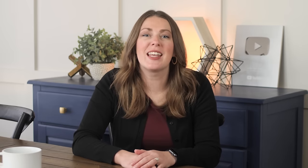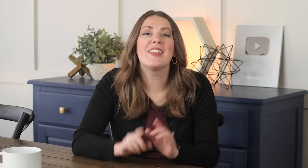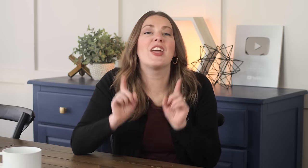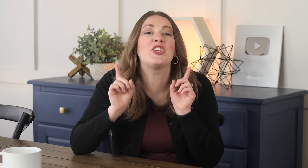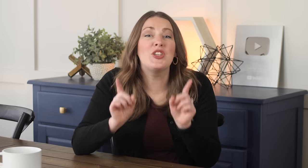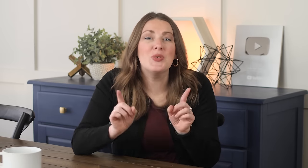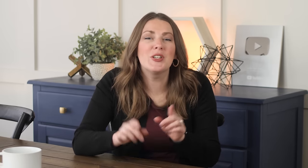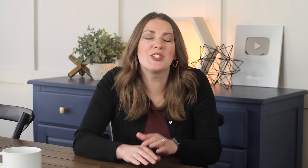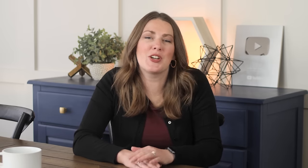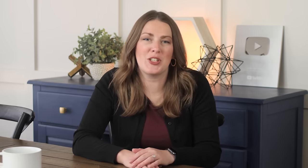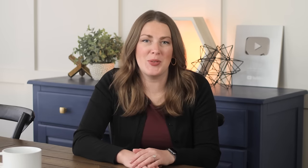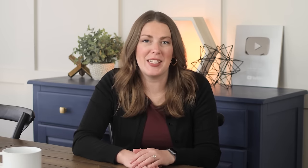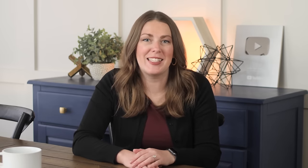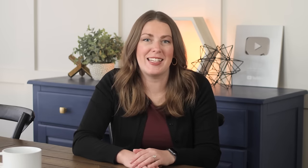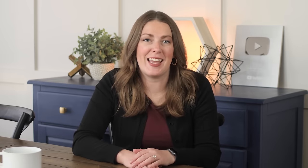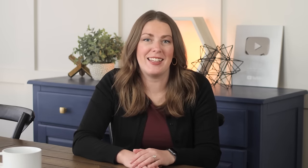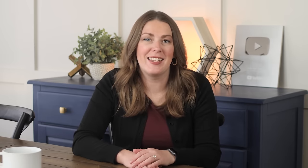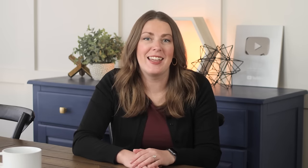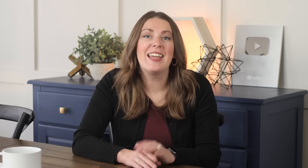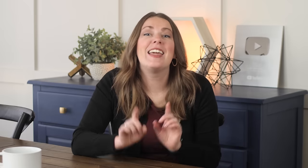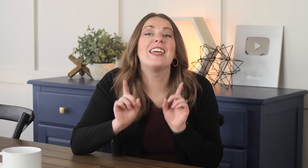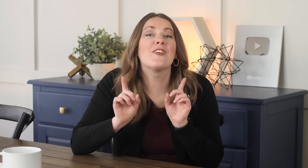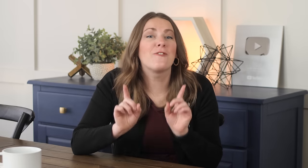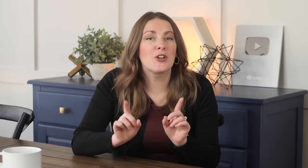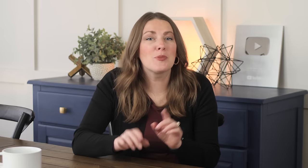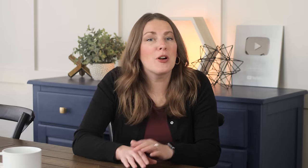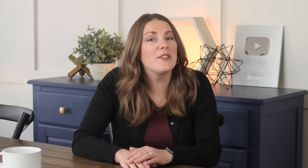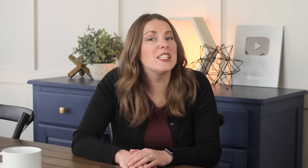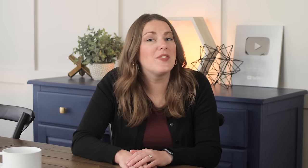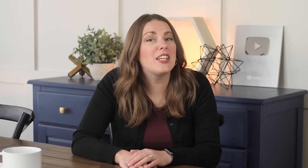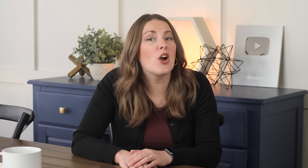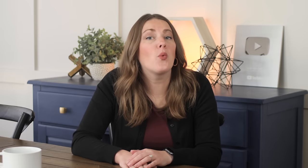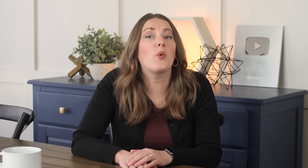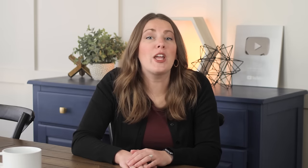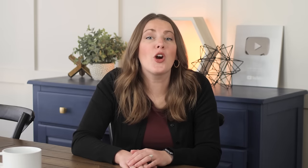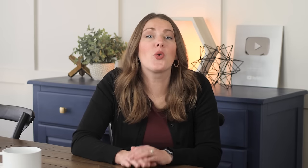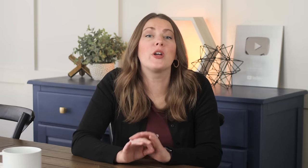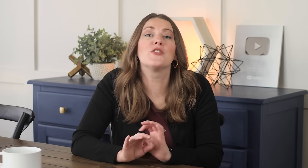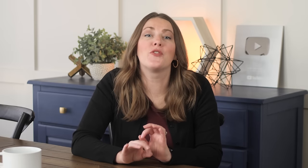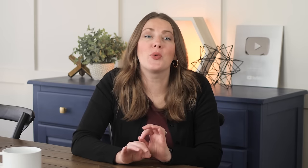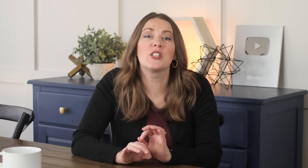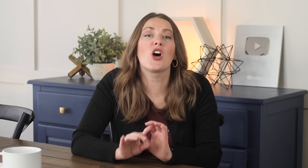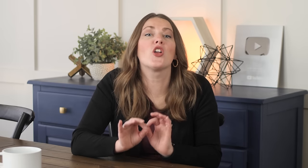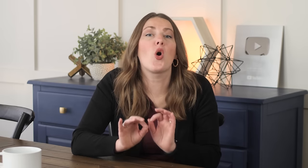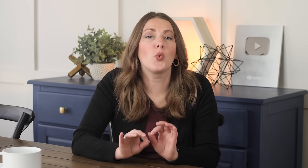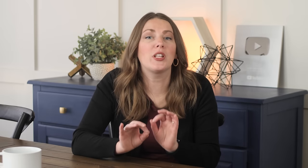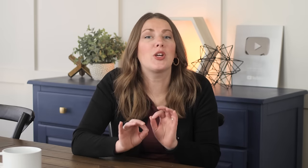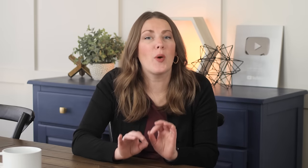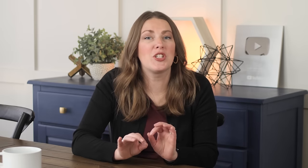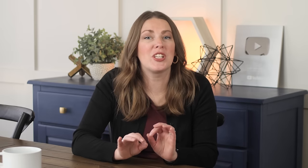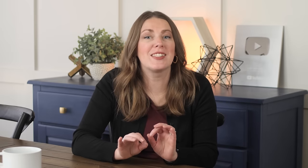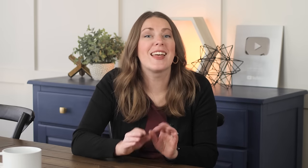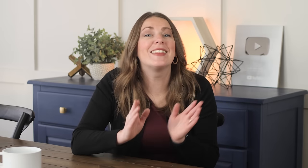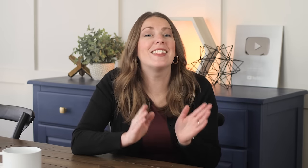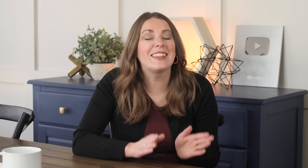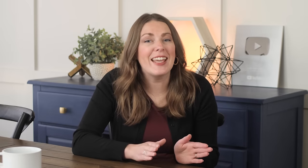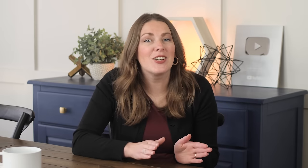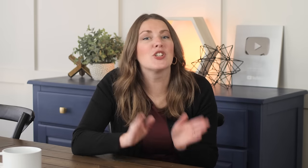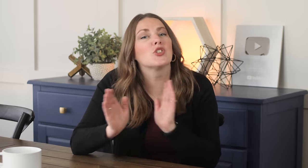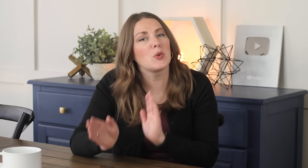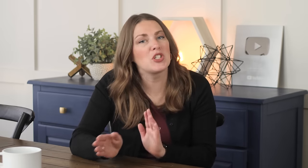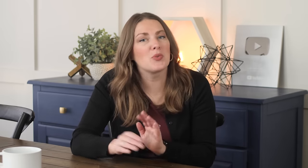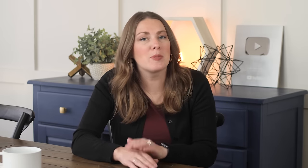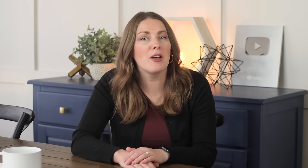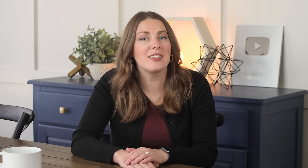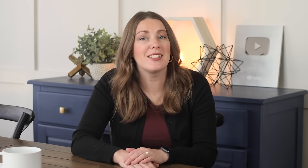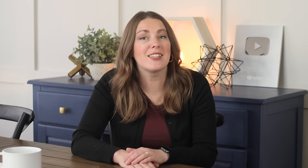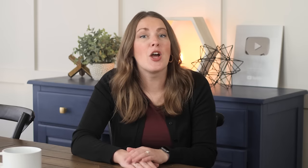that being Wh-questions and yes/no questions. With Wh-questions, you're going to take the word who,